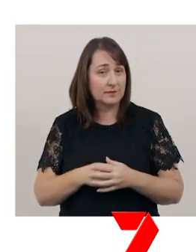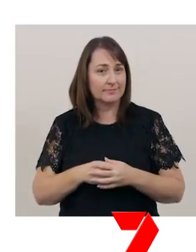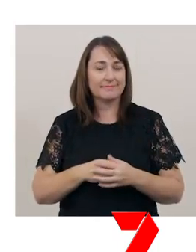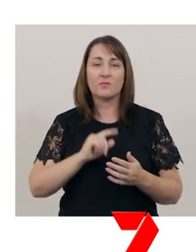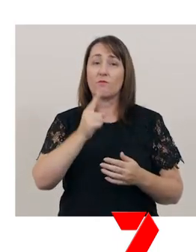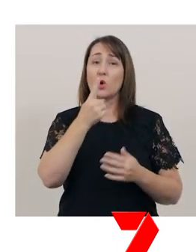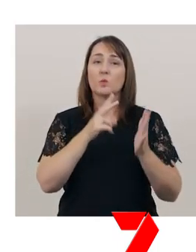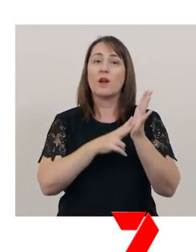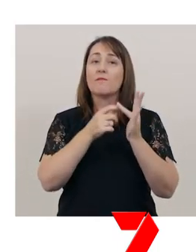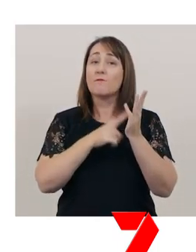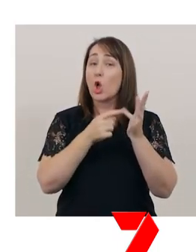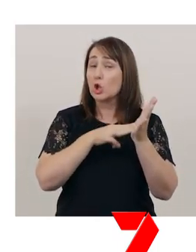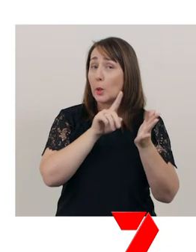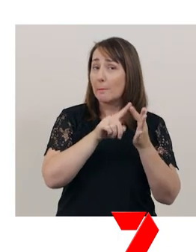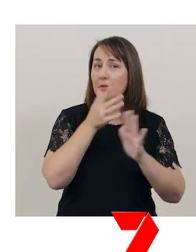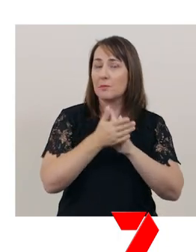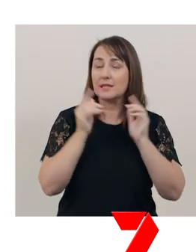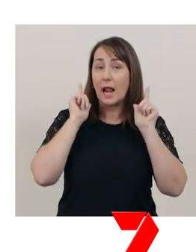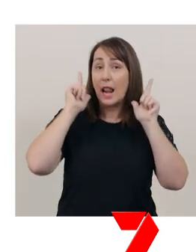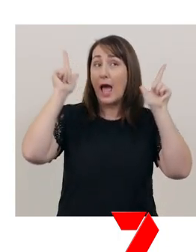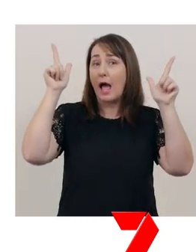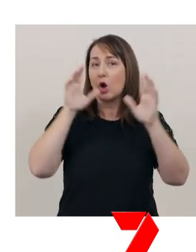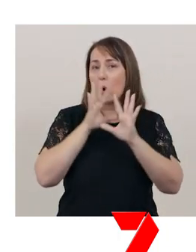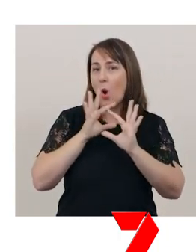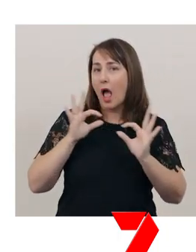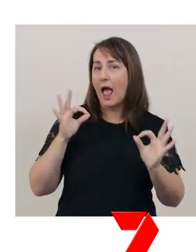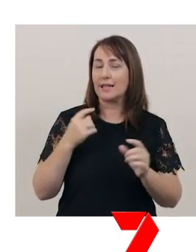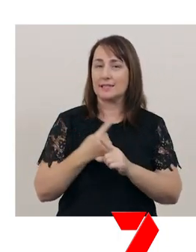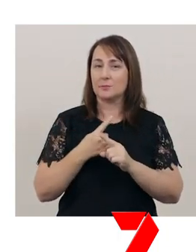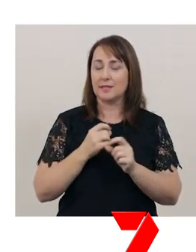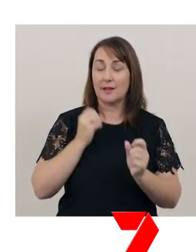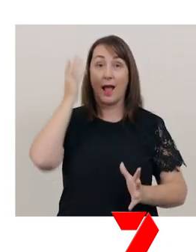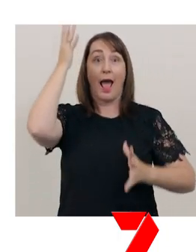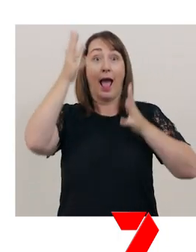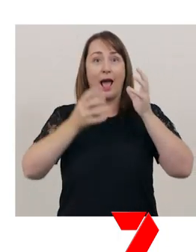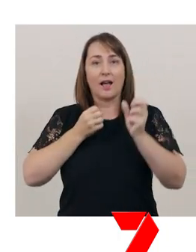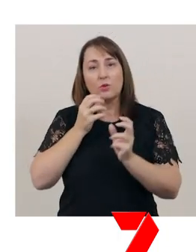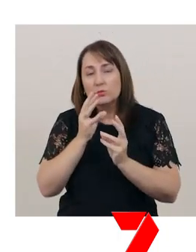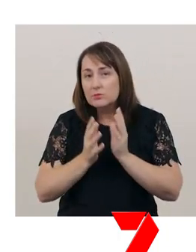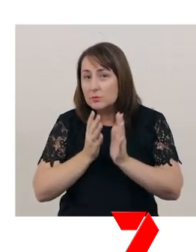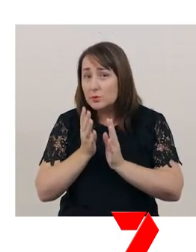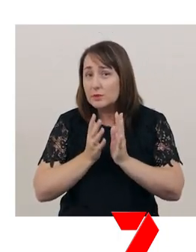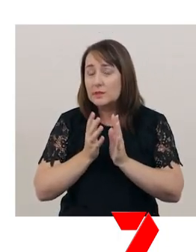it simply means how loudly or quietly you speak. Try saying this sentence loudly: